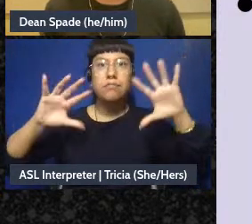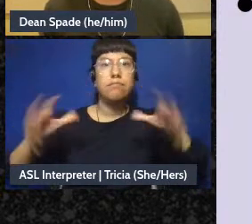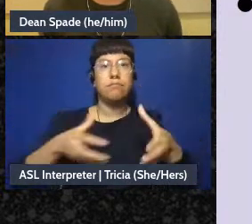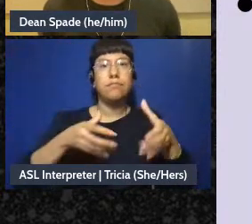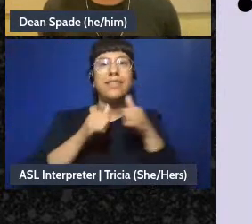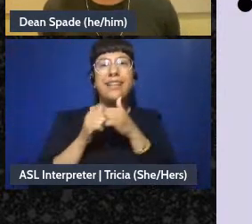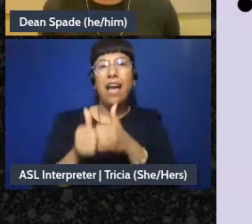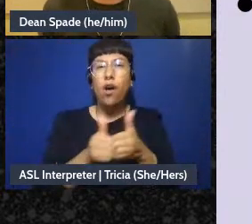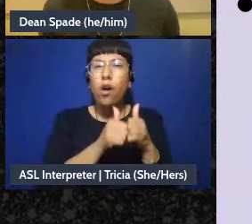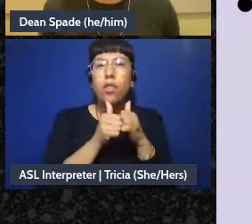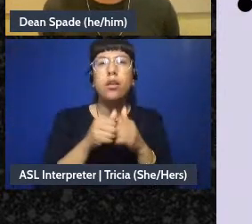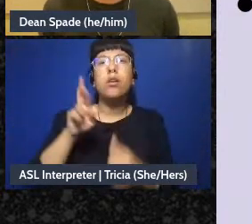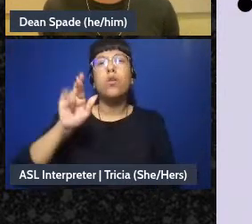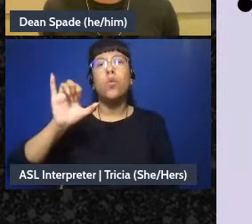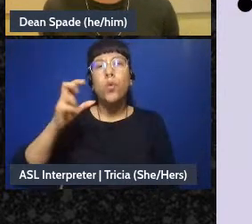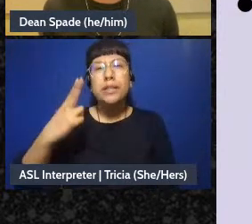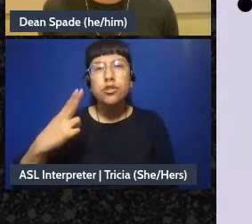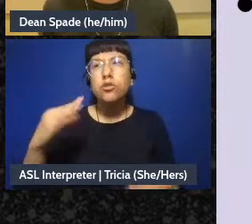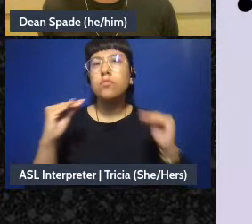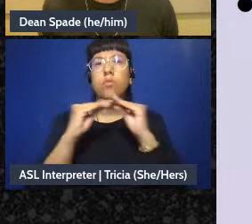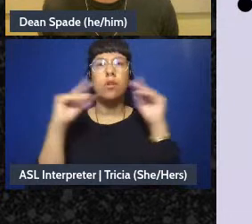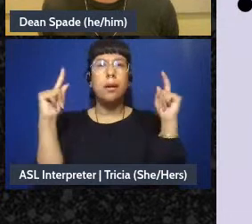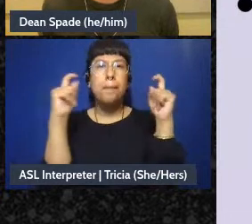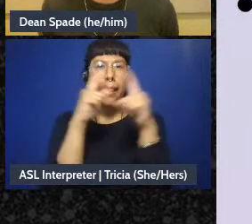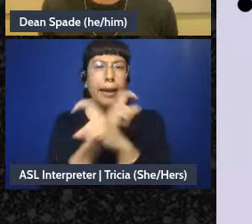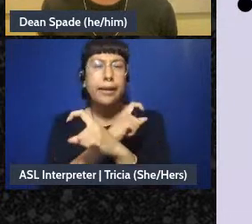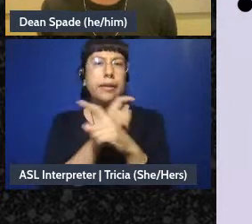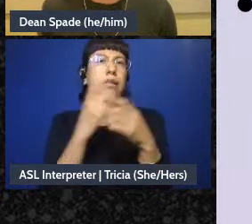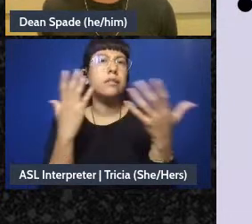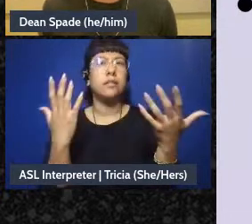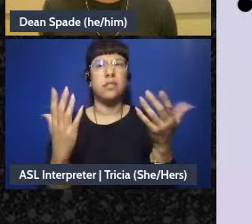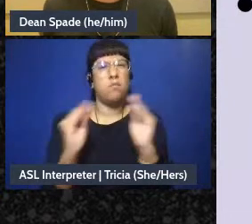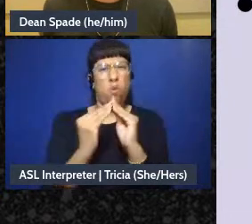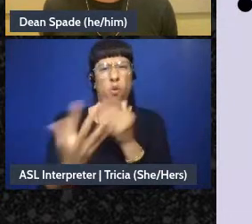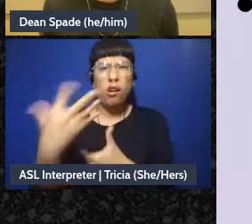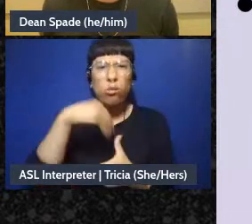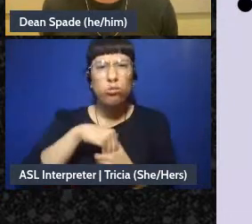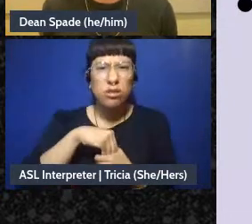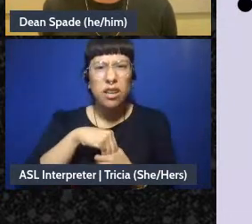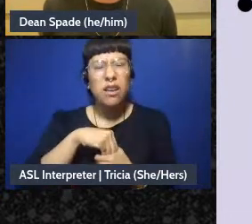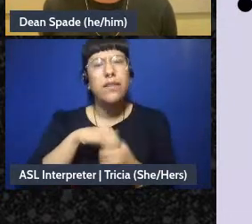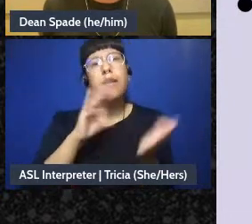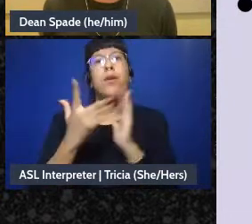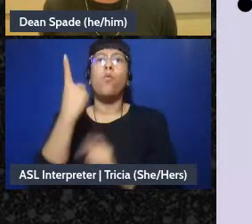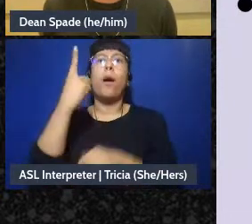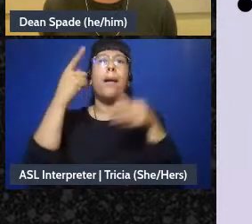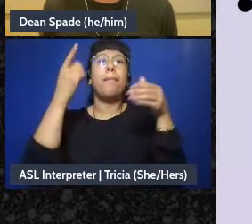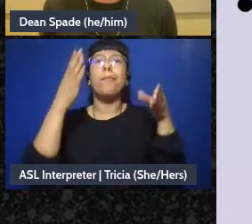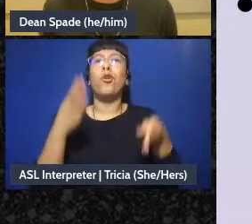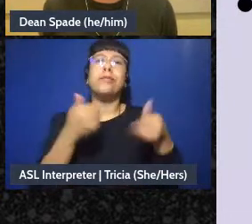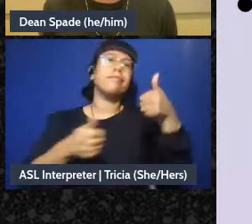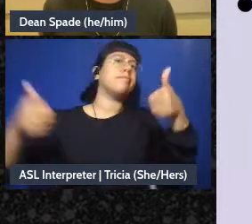richer and more complex and inclusive than just one person or a very small group of people